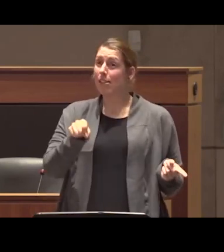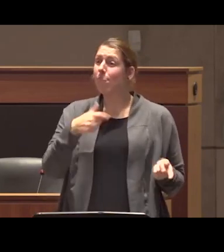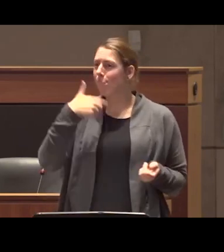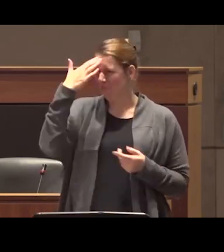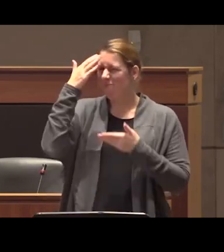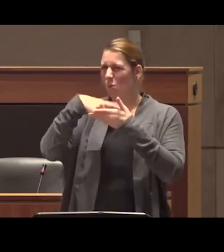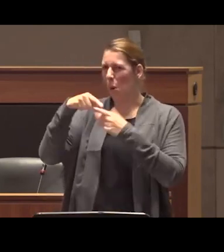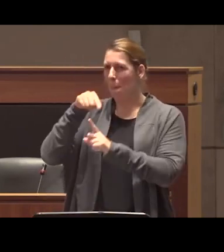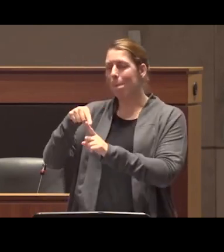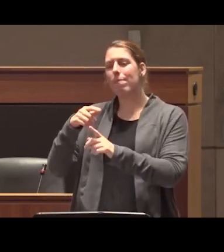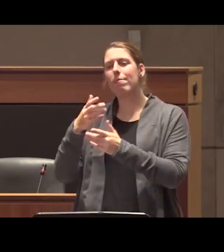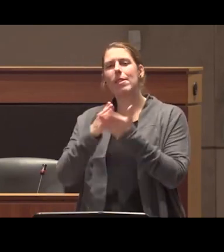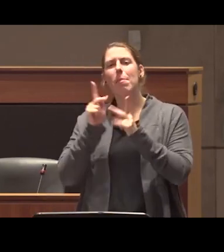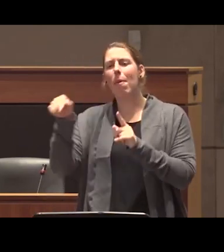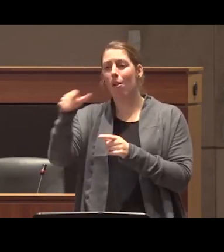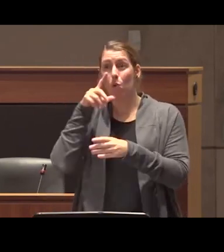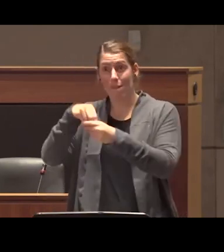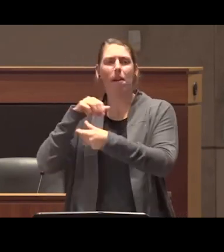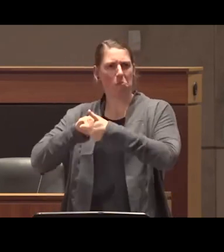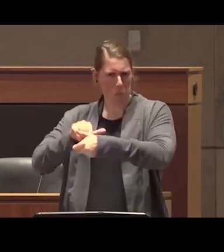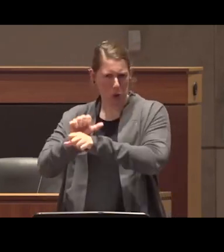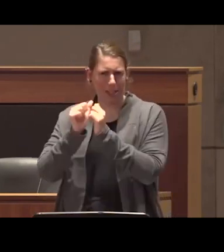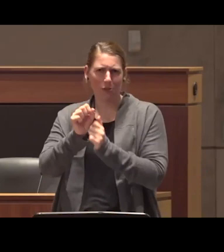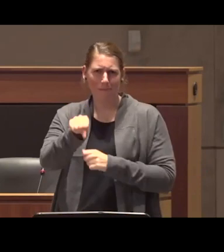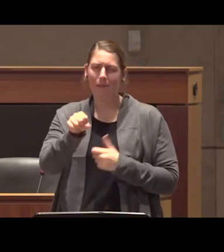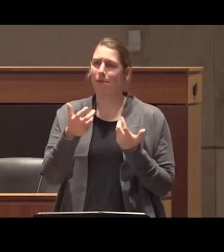it I collaborate with some of the folks involved and all of those projects given our current drug